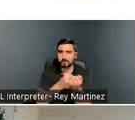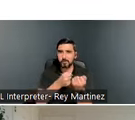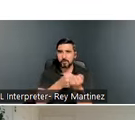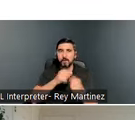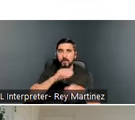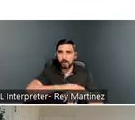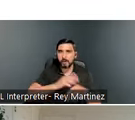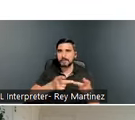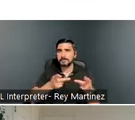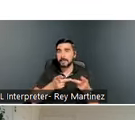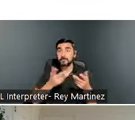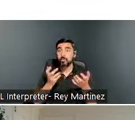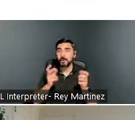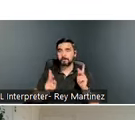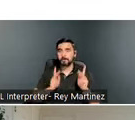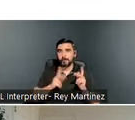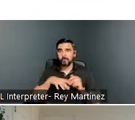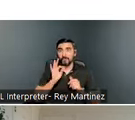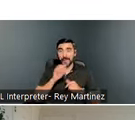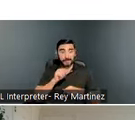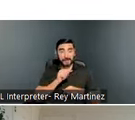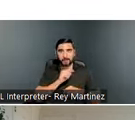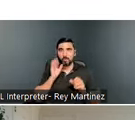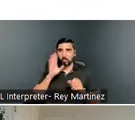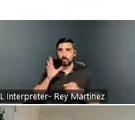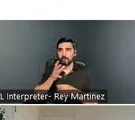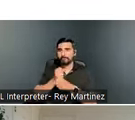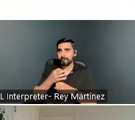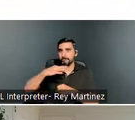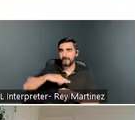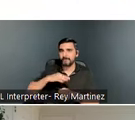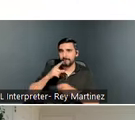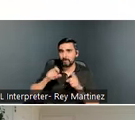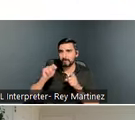benefit from our brain injury services. We have to take that into consideration.